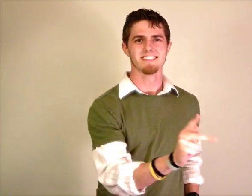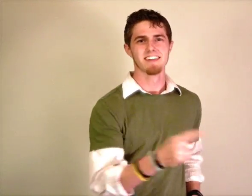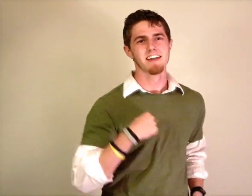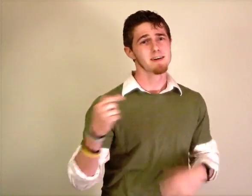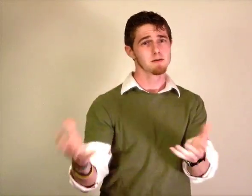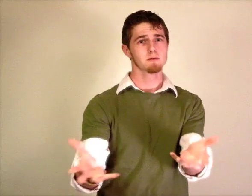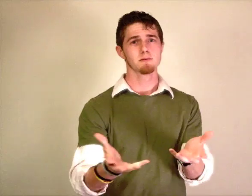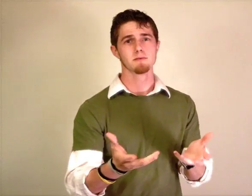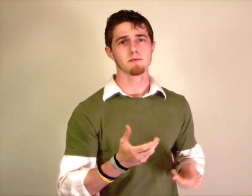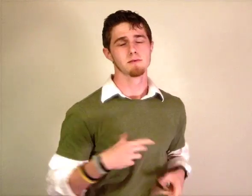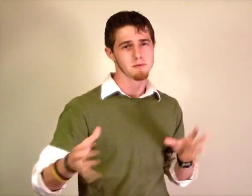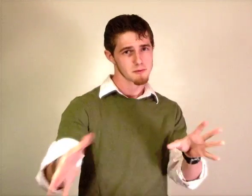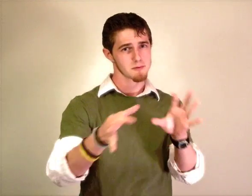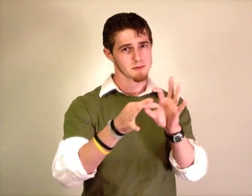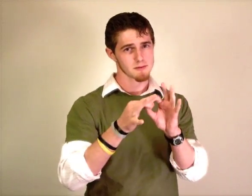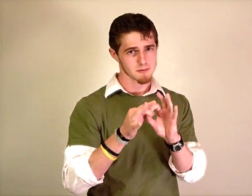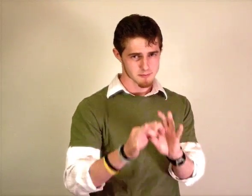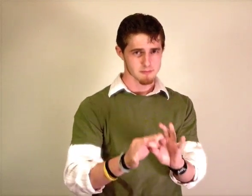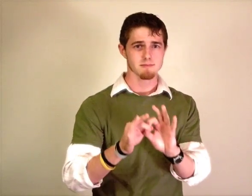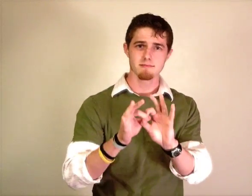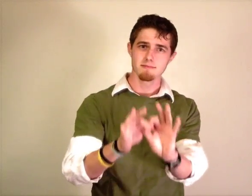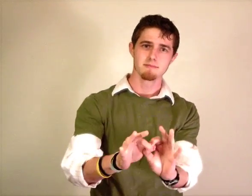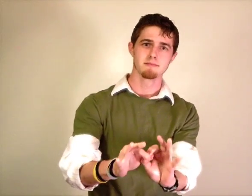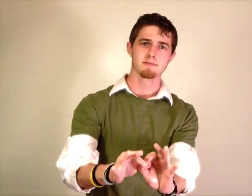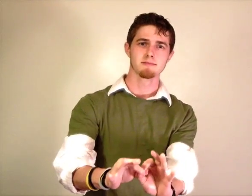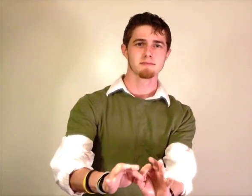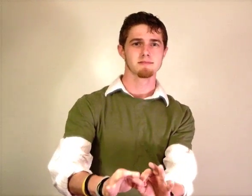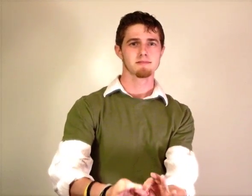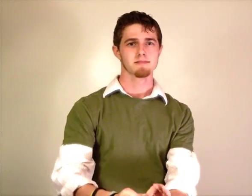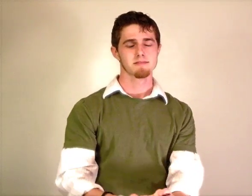I wanna be with the one I know I WANT RECONNECT